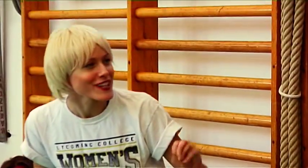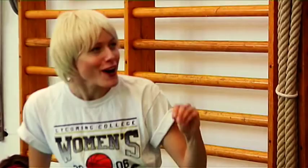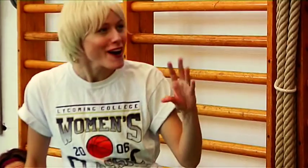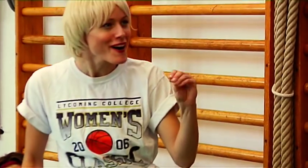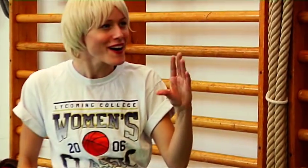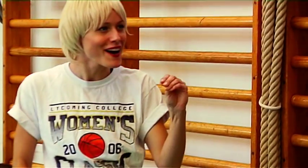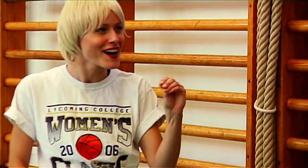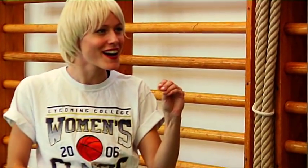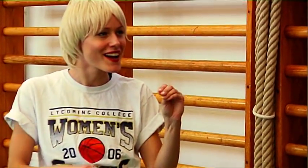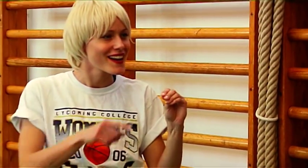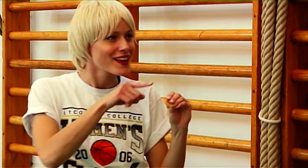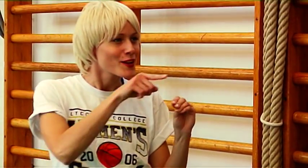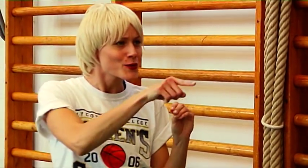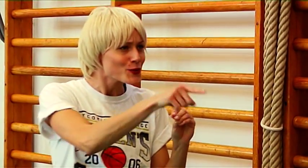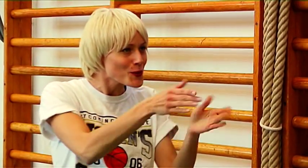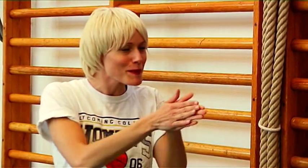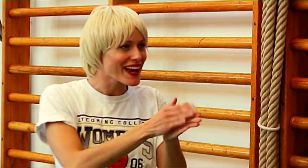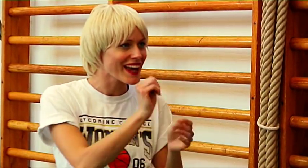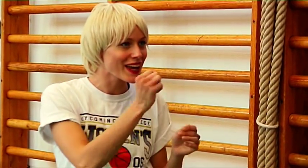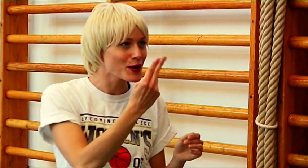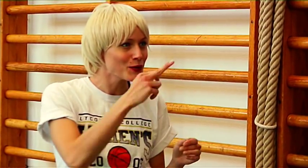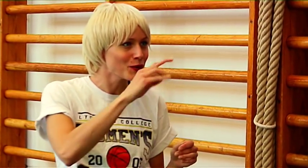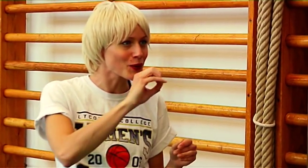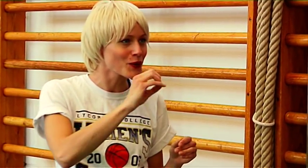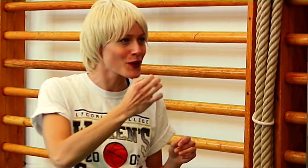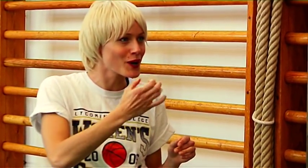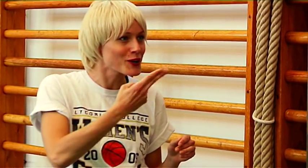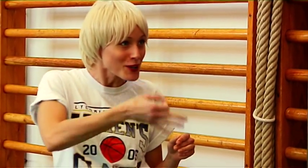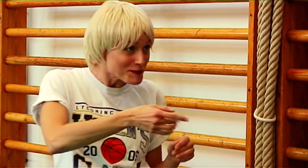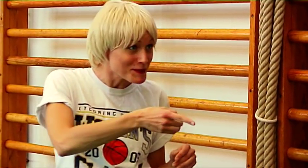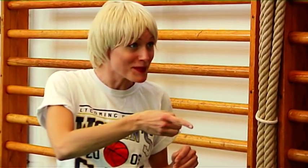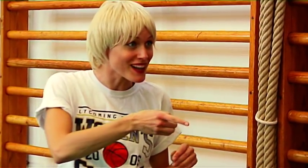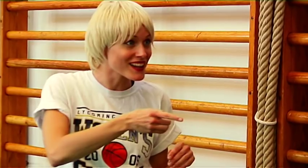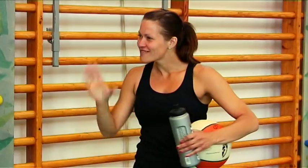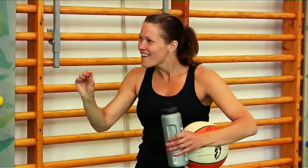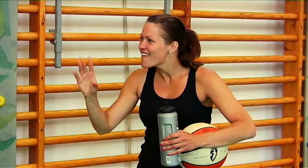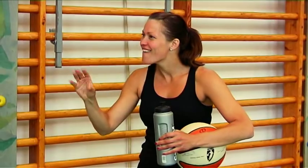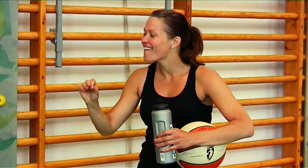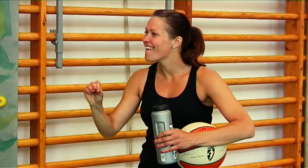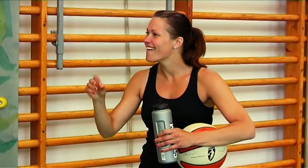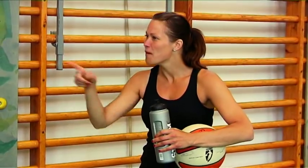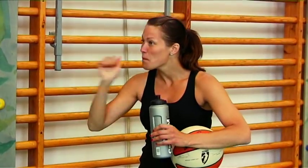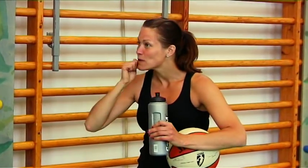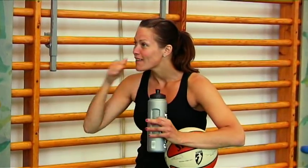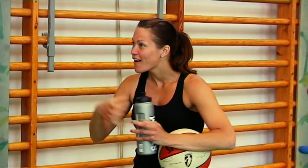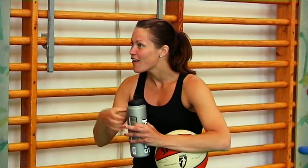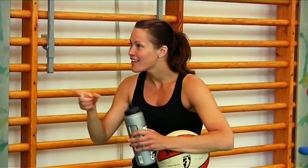Yeaah... Weren't you in the Euro Cup? Yes, it's right! You were in the Moskva-team?